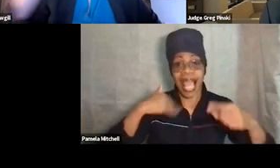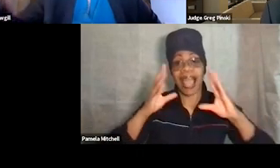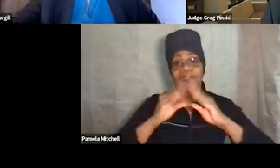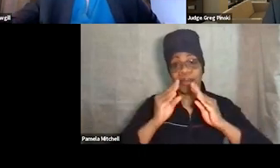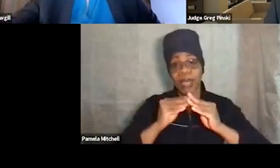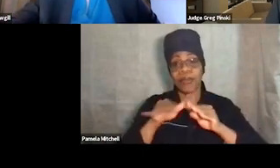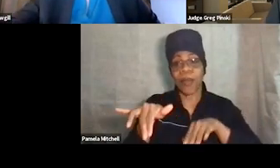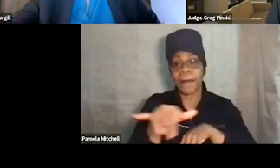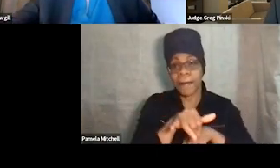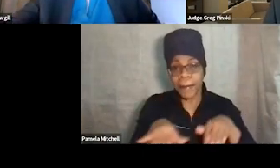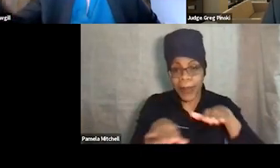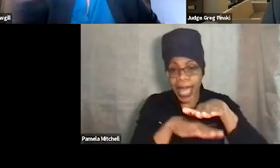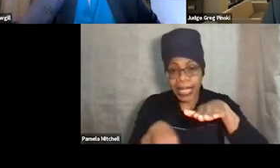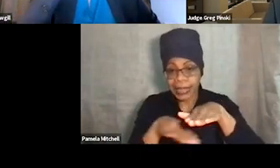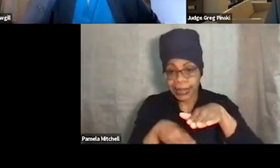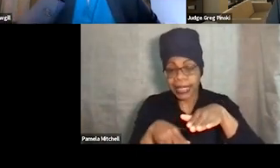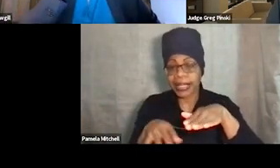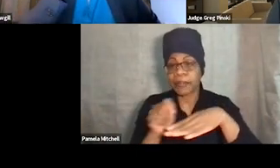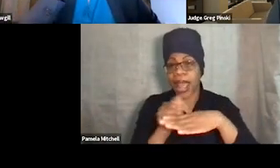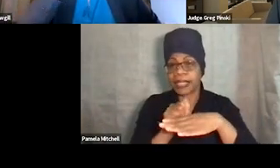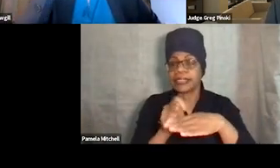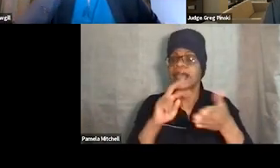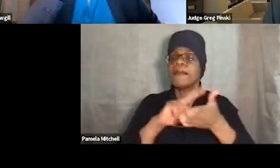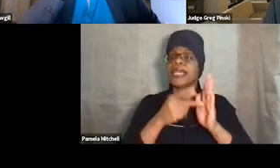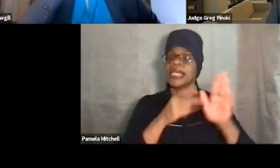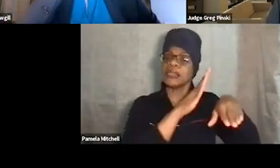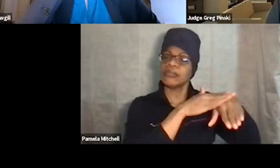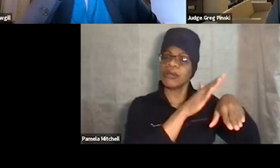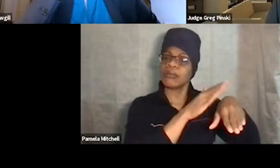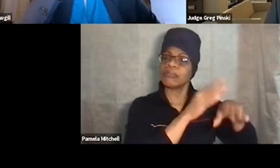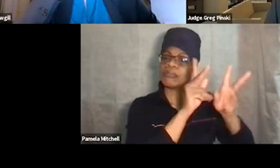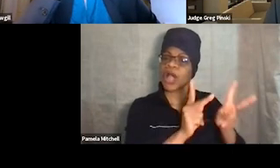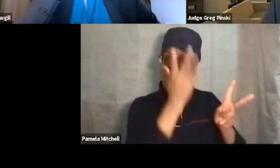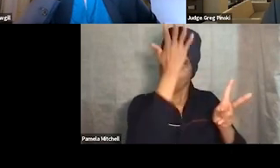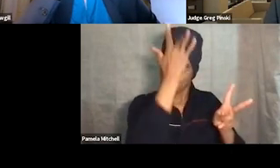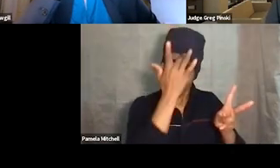And what I mean by that is you notify the participant why they're facing a jail sanction,